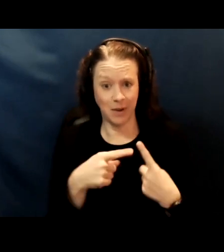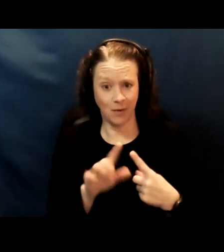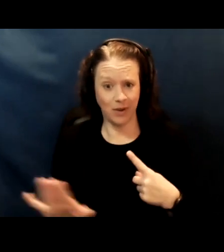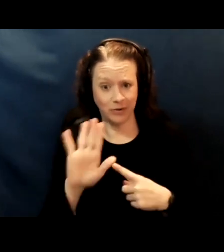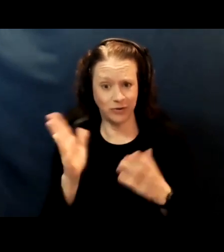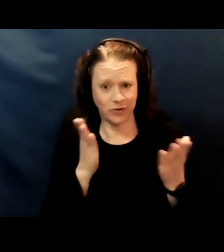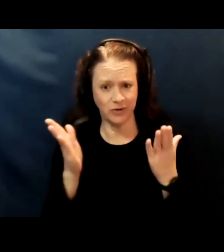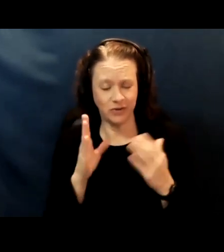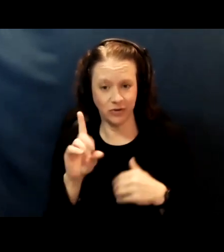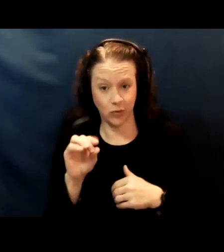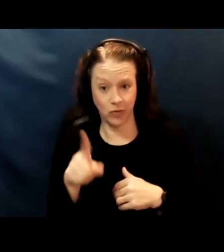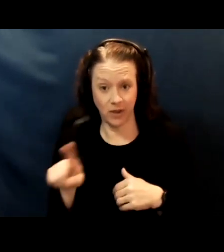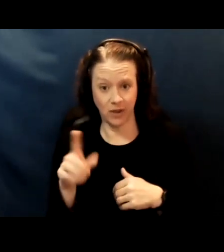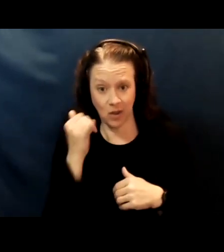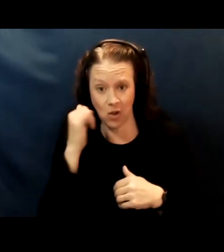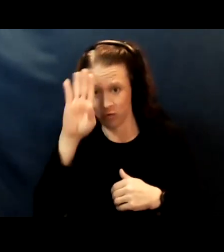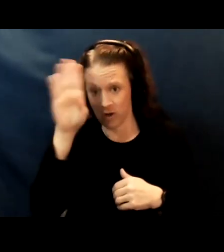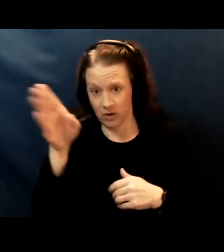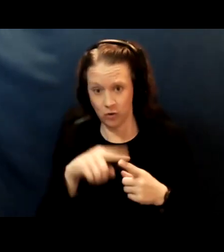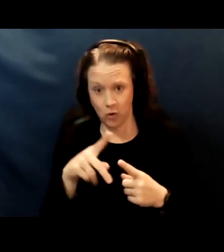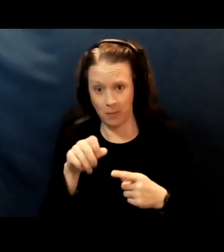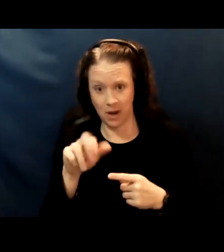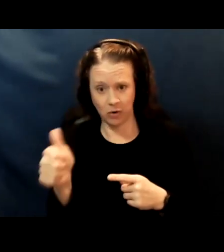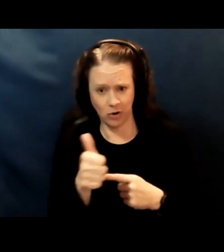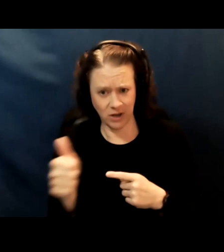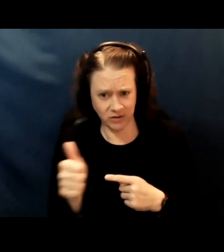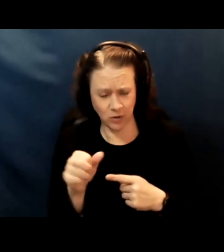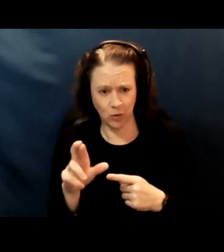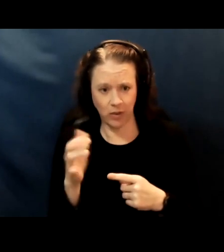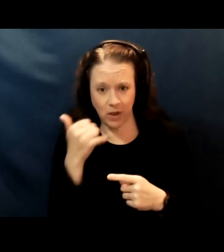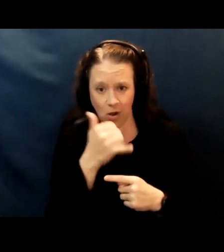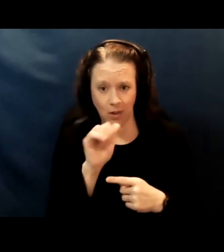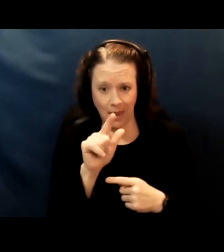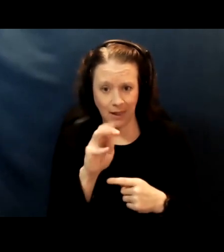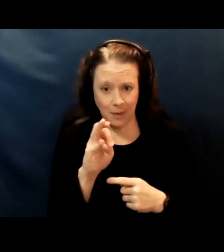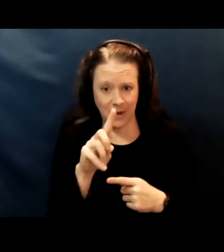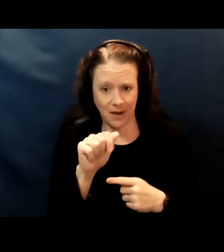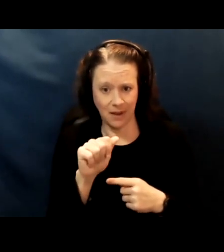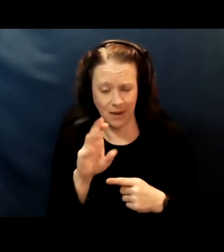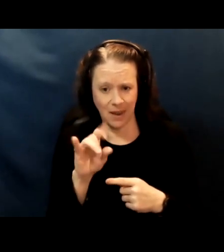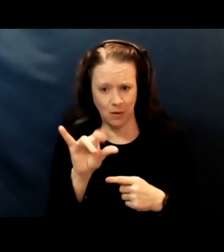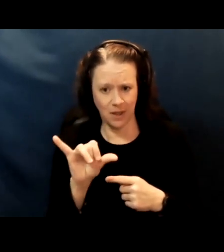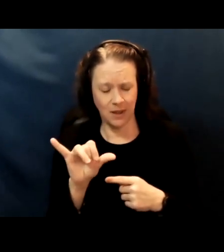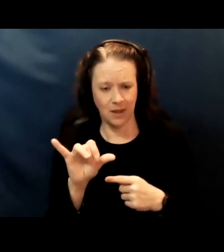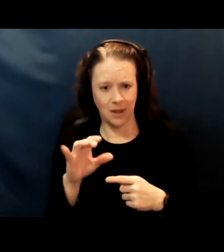Do they call directly to paratransit, or do they call the Alameda County Public Health Department